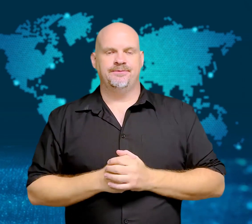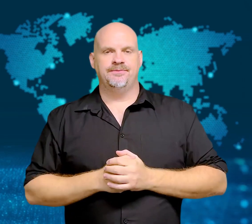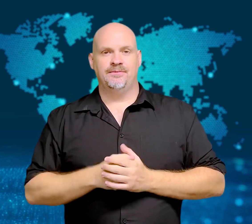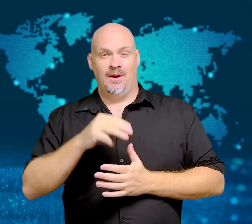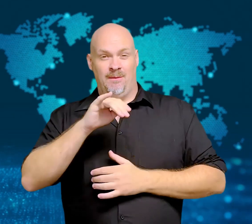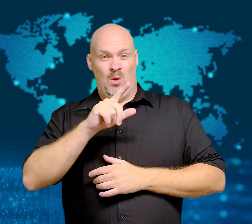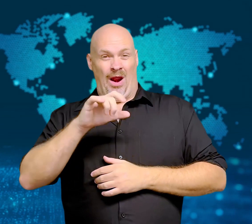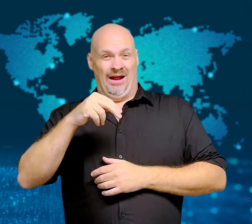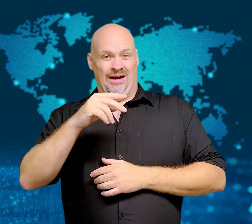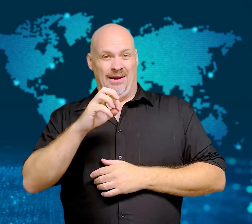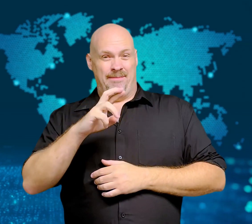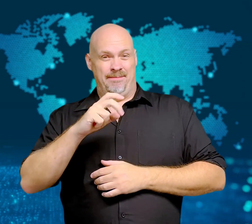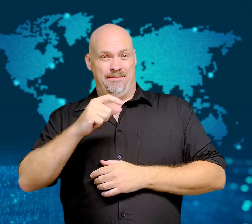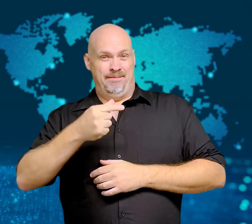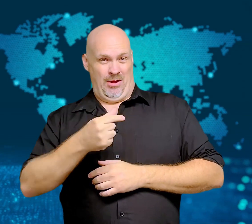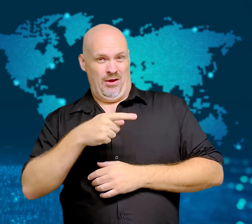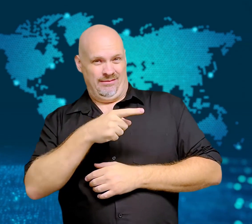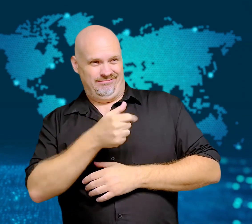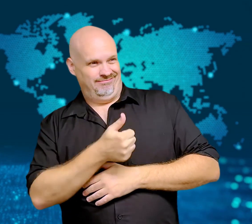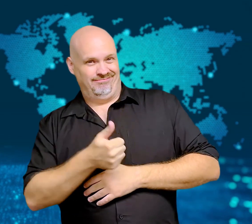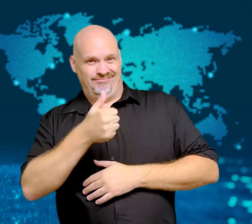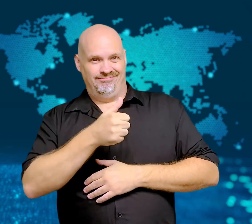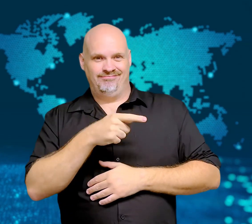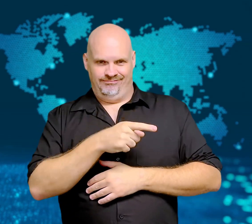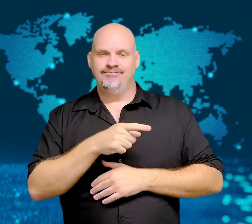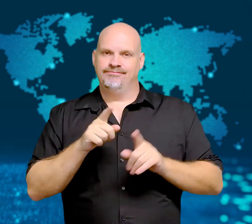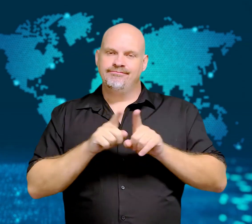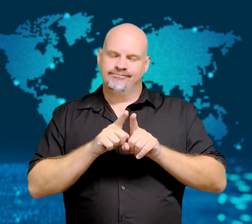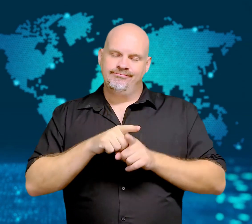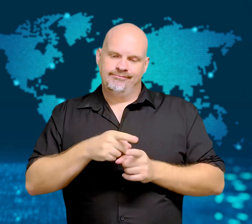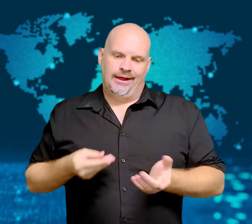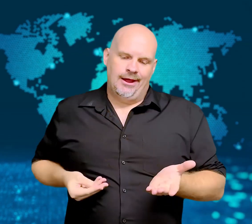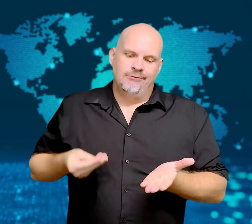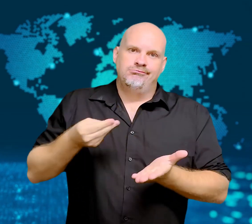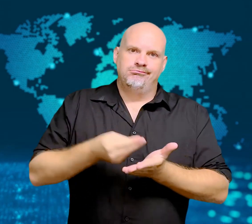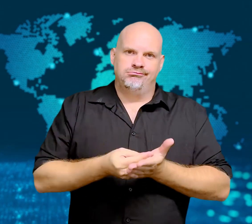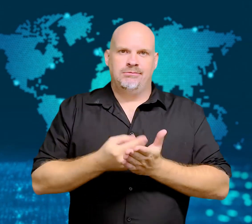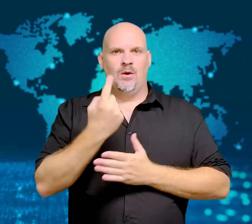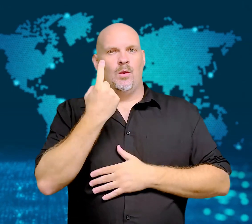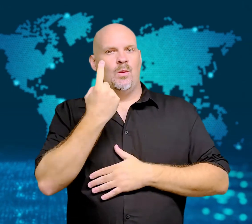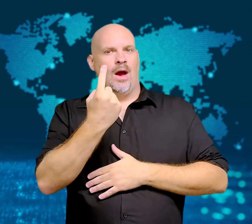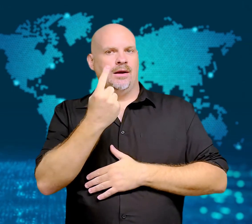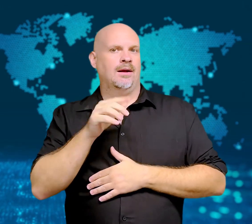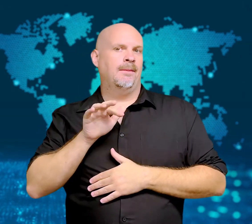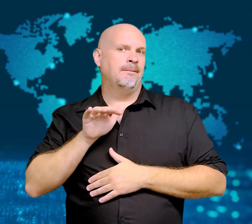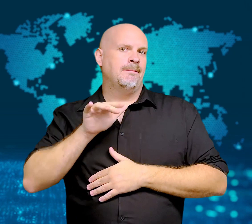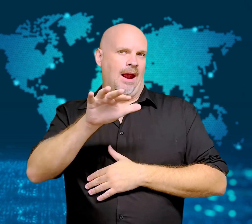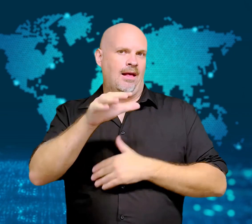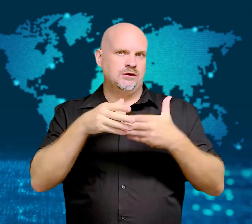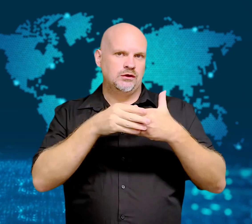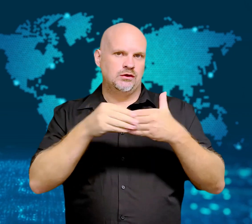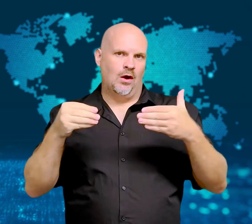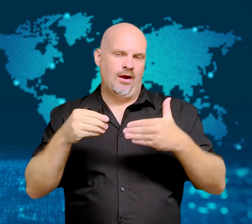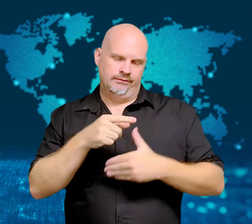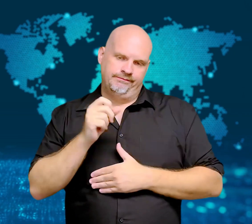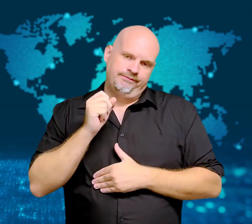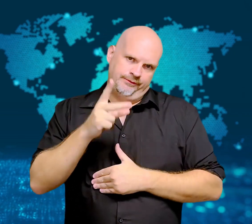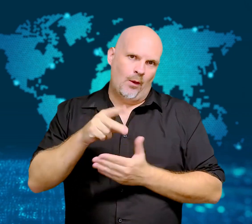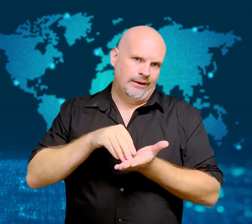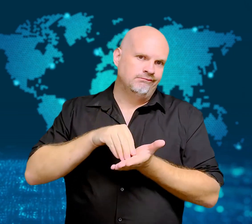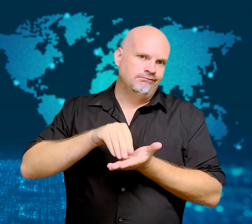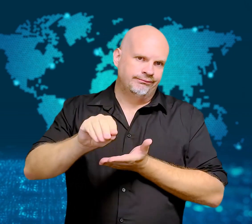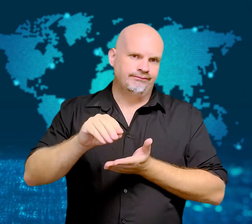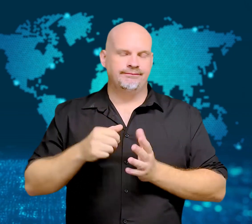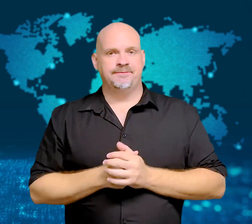to pay a $200 million USD fine to settle the charges.